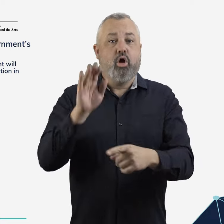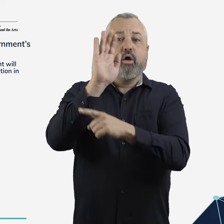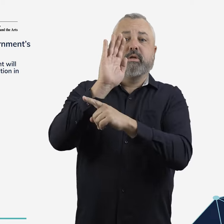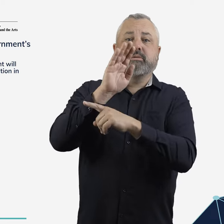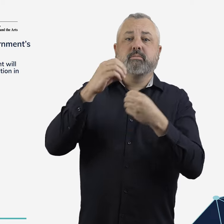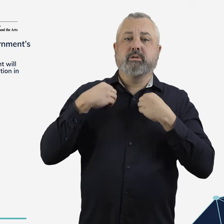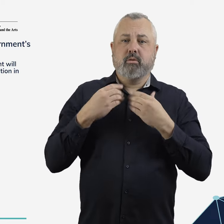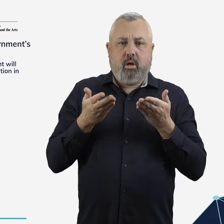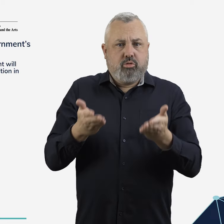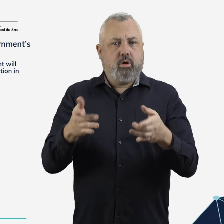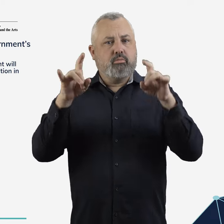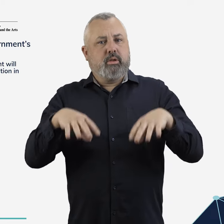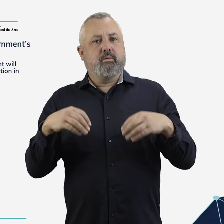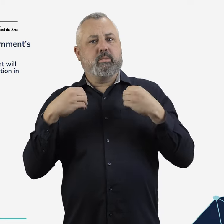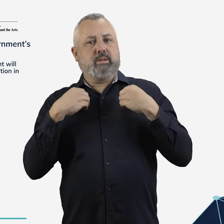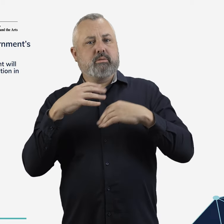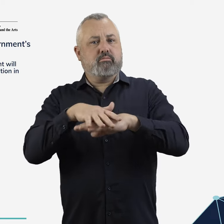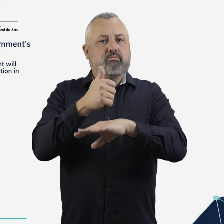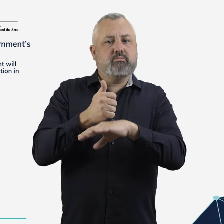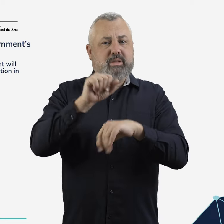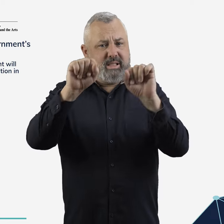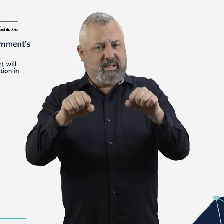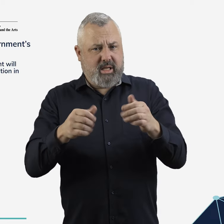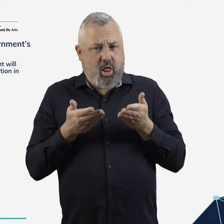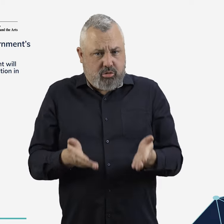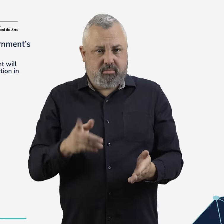While there is no foreign ownership limit on airlines operating only in the domestic market, overseas airlines and